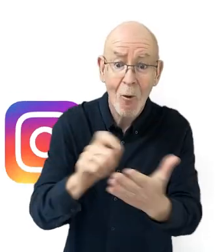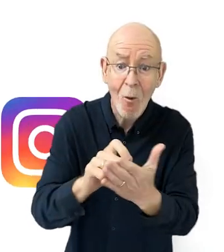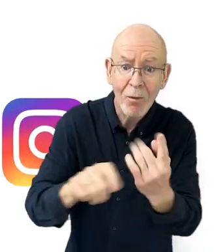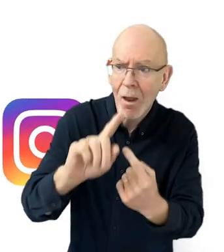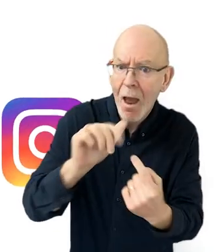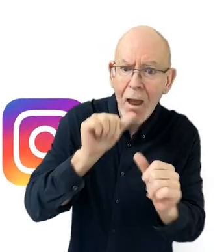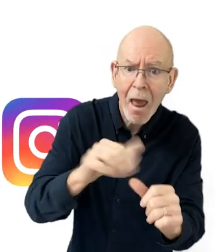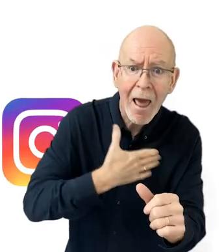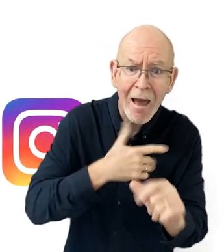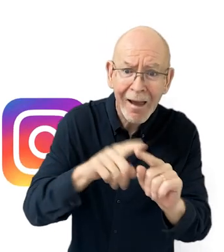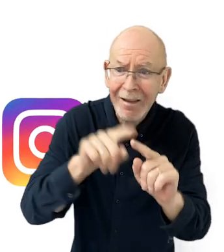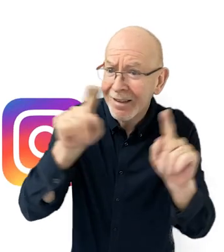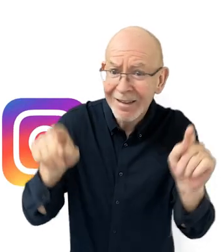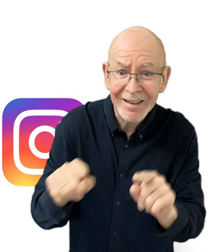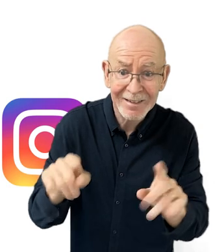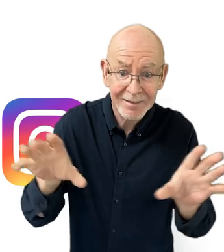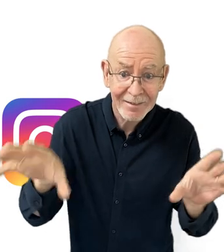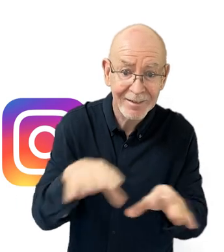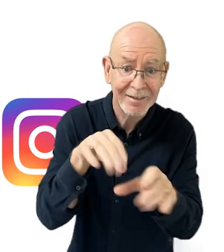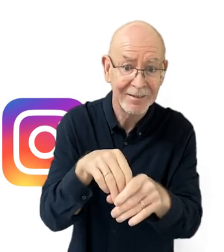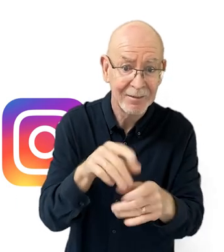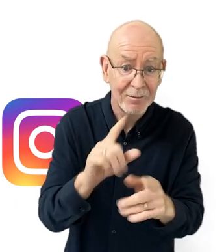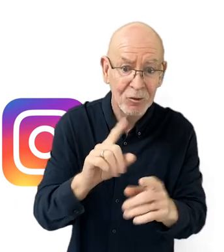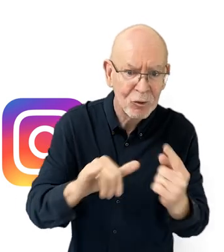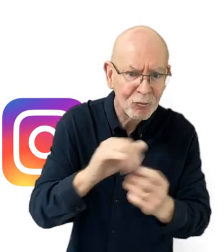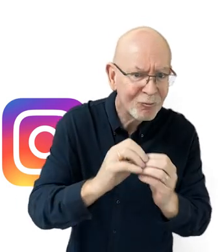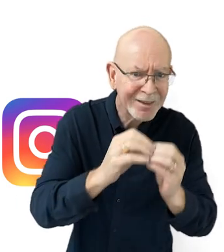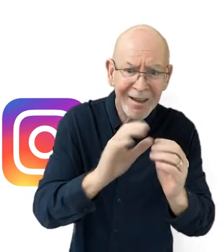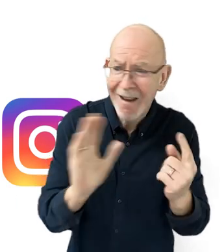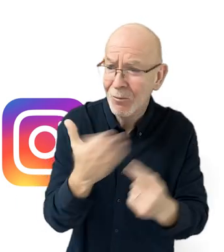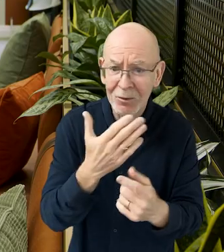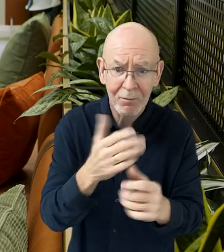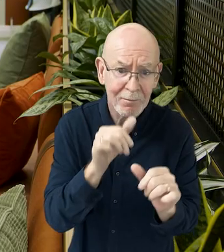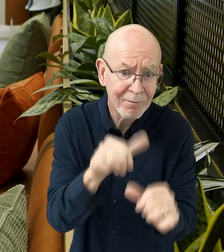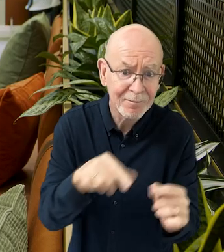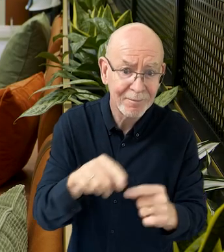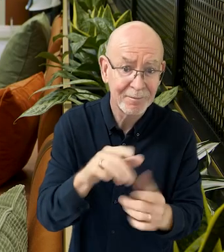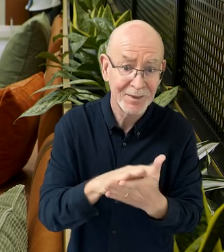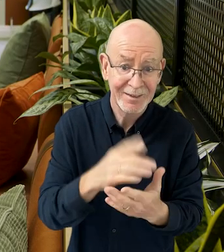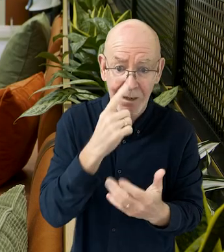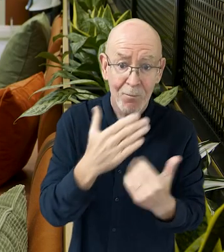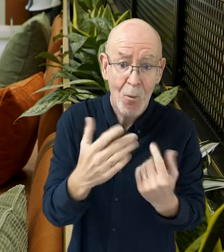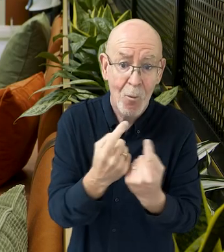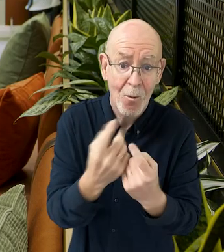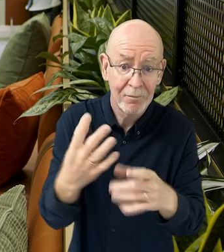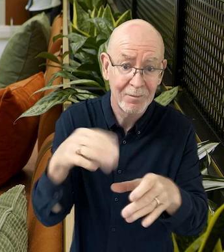what authors do you like? What podcast do you like? What music do you like? What games do you like? Which creators do you like? Everybody likes things. And to get more of the stuff they like